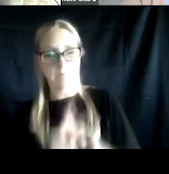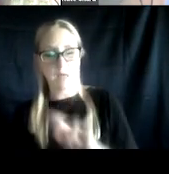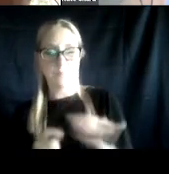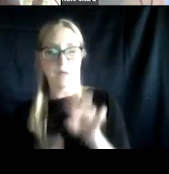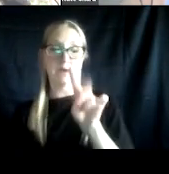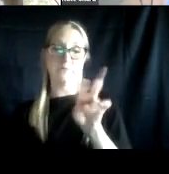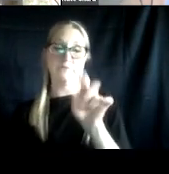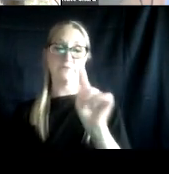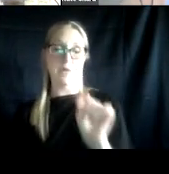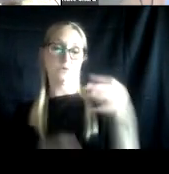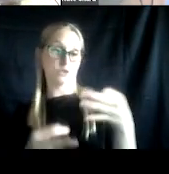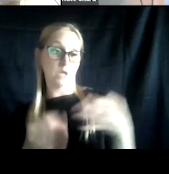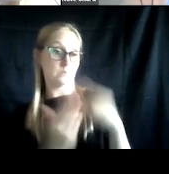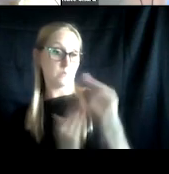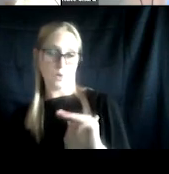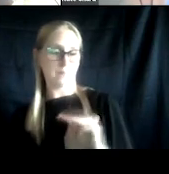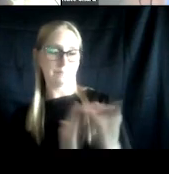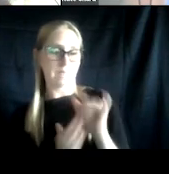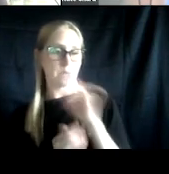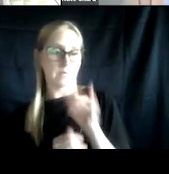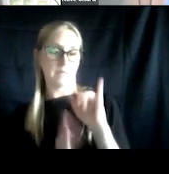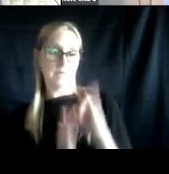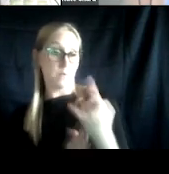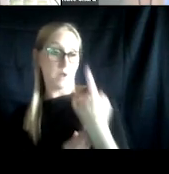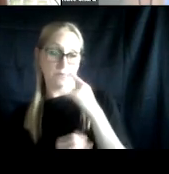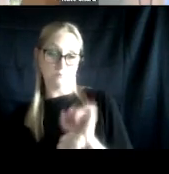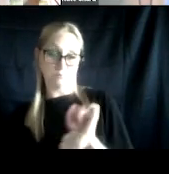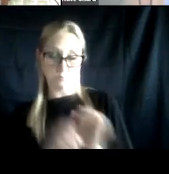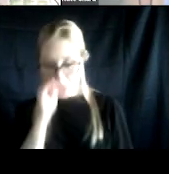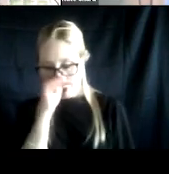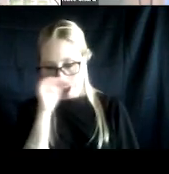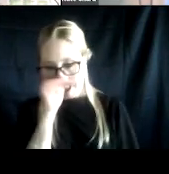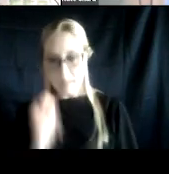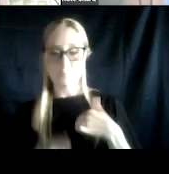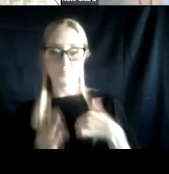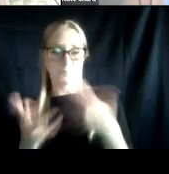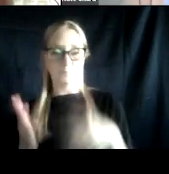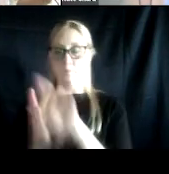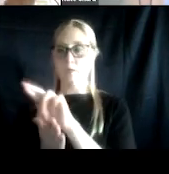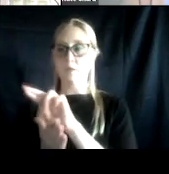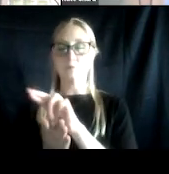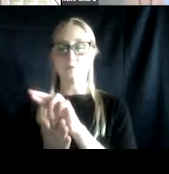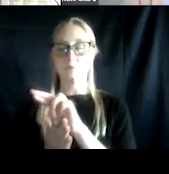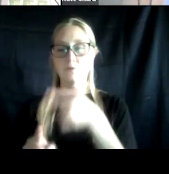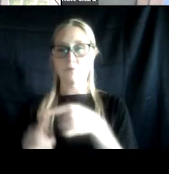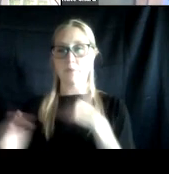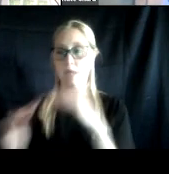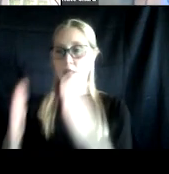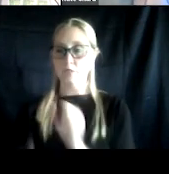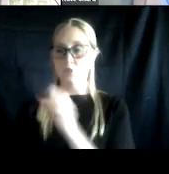which is the program I work for at the VA as that was covered in depth by my colleagues, Sean Clark and Brian Kurz and Kat Andrade